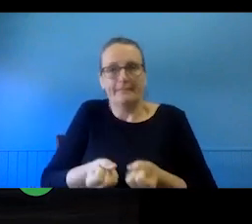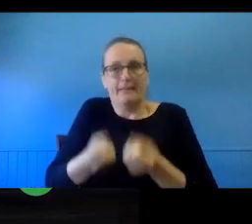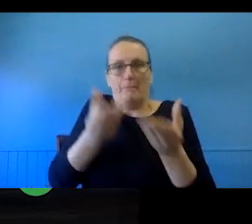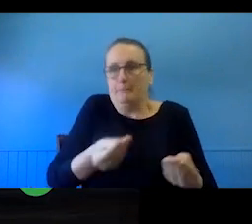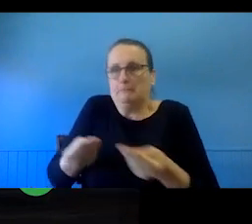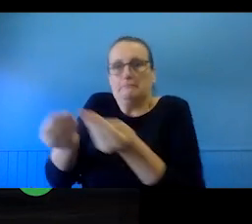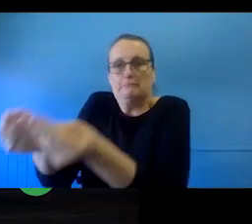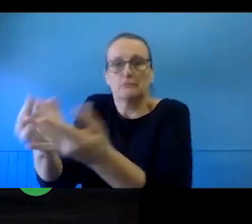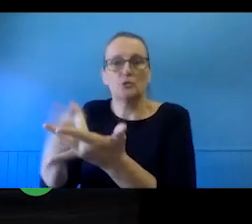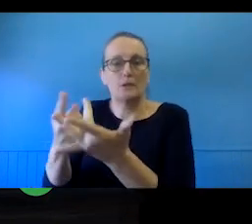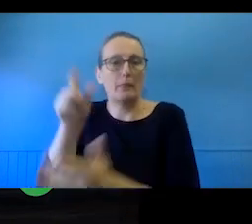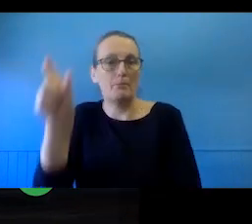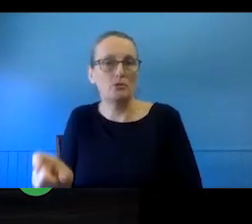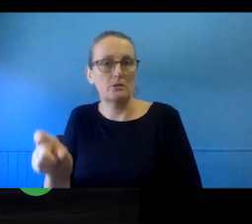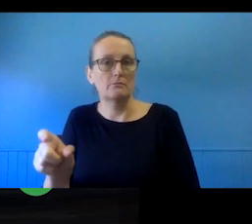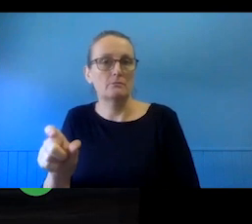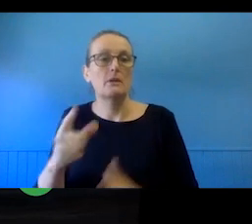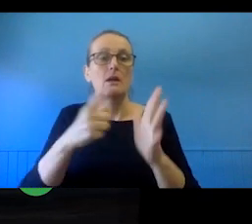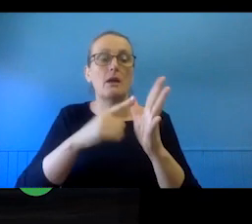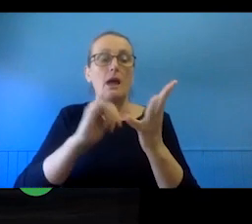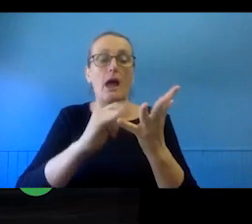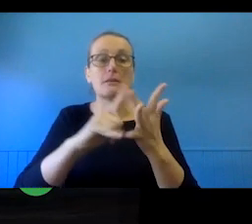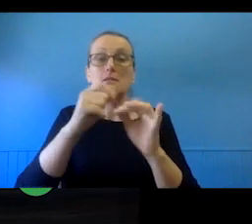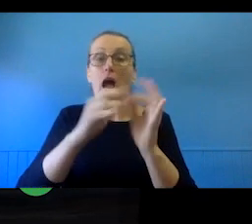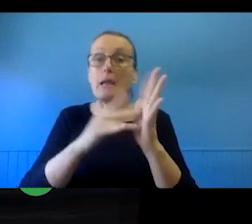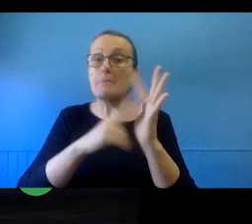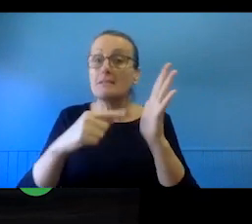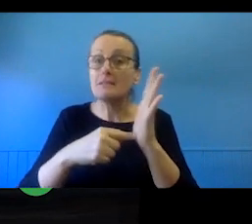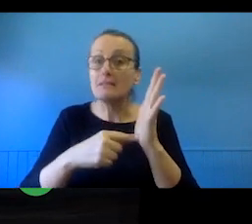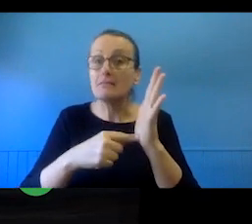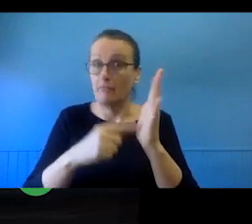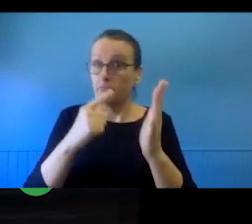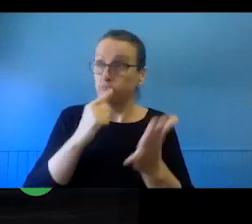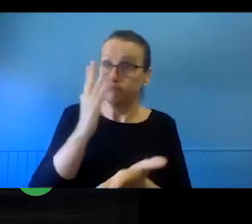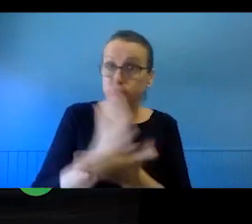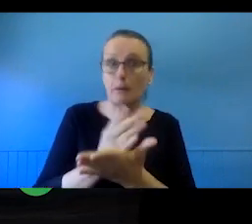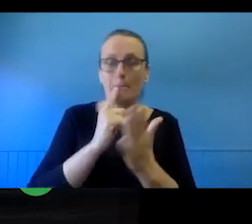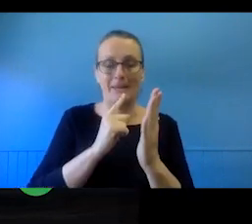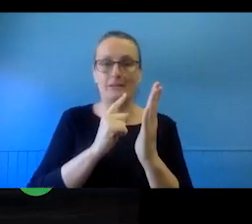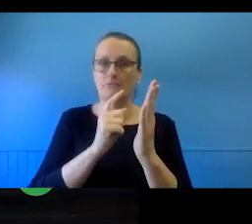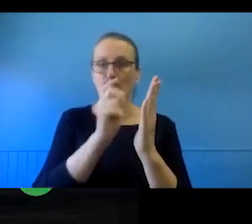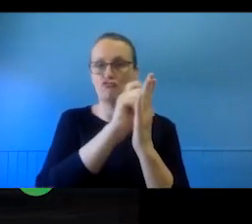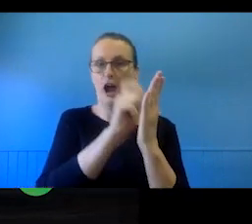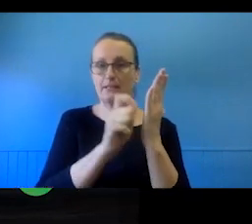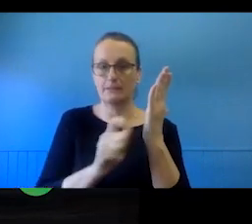else. For an assignment to be valid, it must be in writing and signed by the assigner.